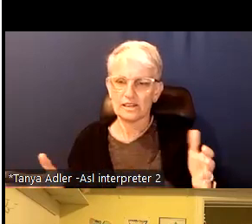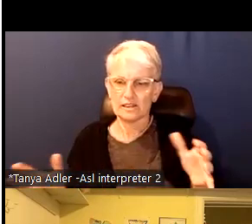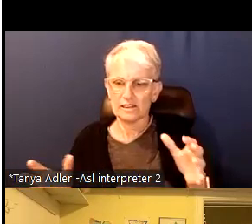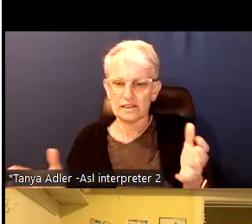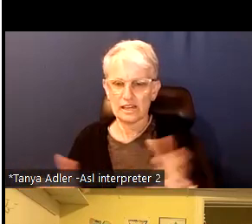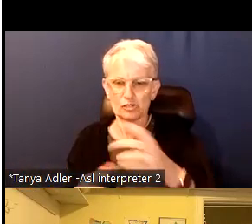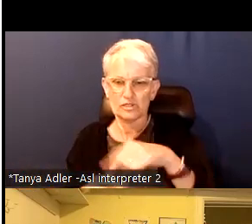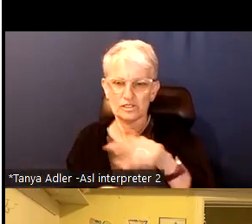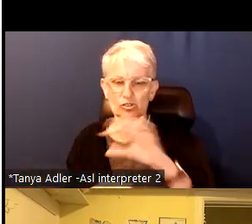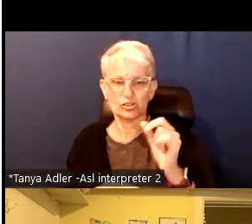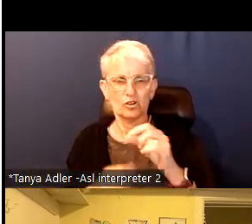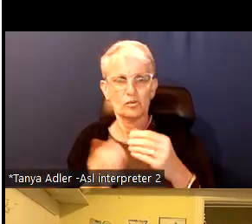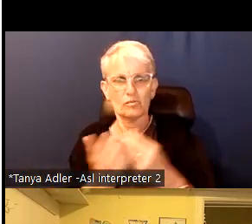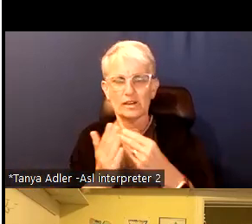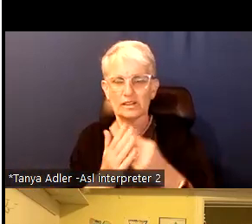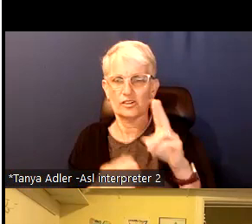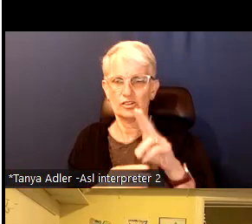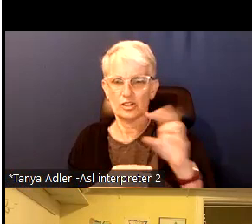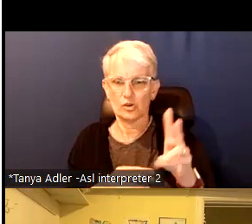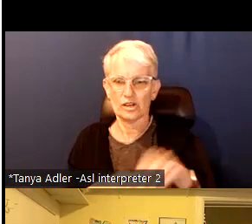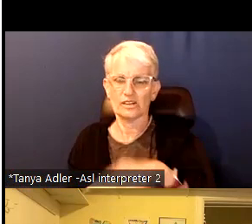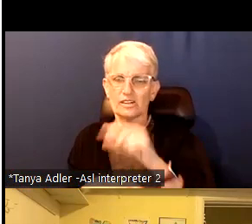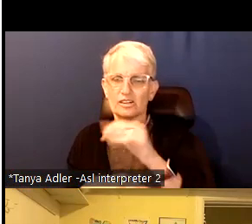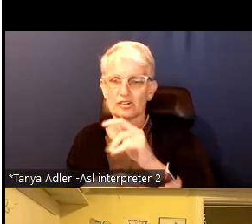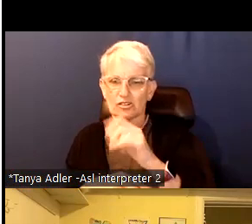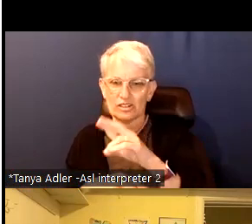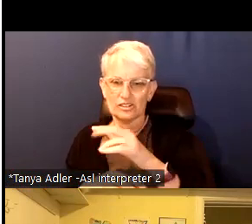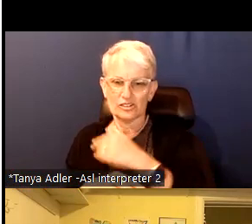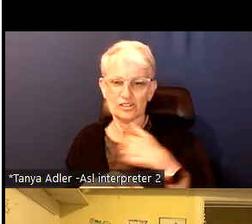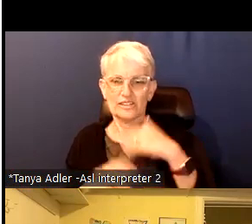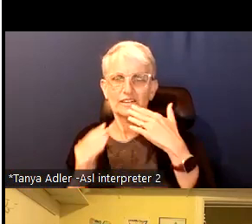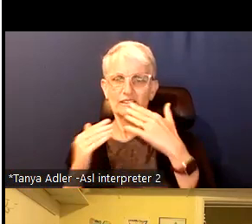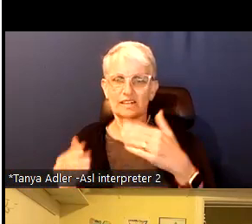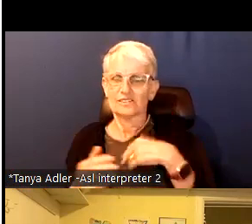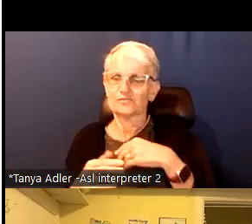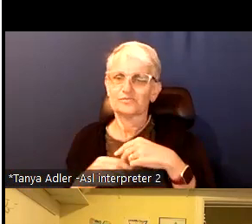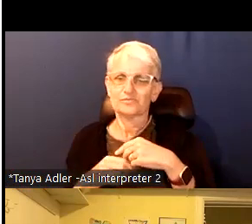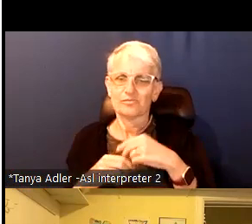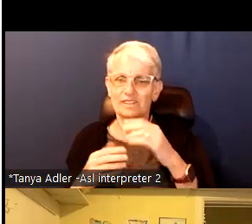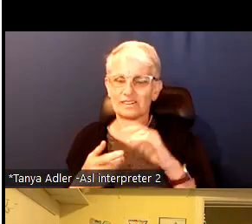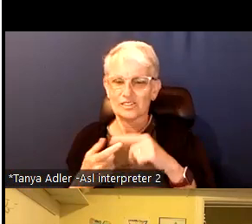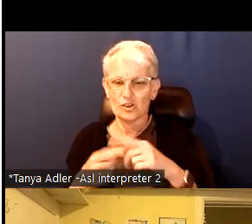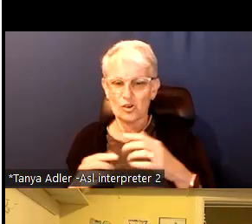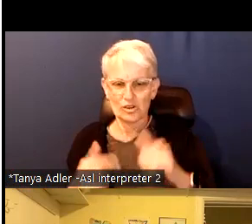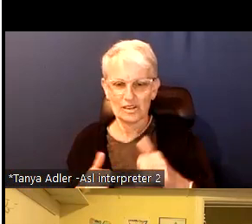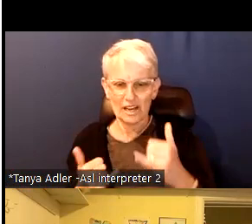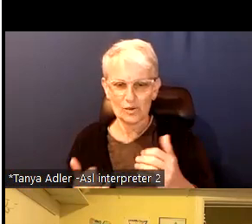our core funders United Way greater Toronto and city of Toronto. Friends, we get a do over.